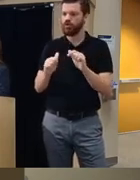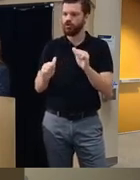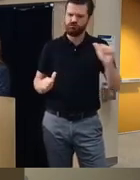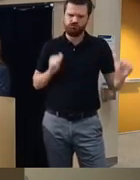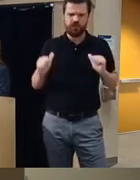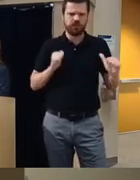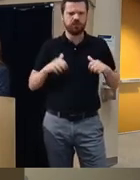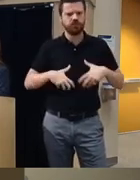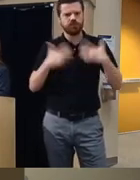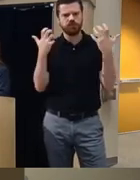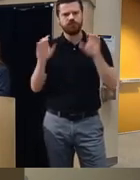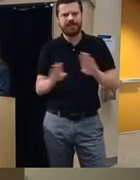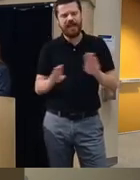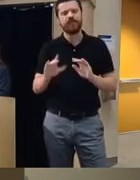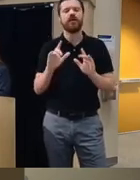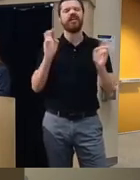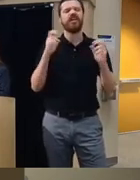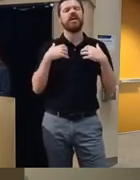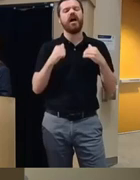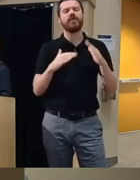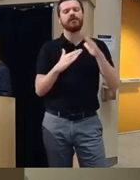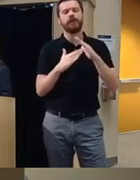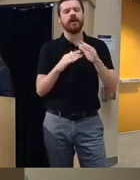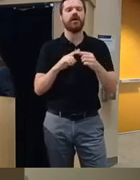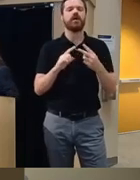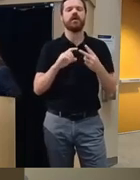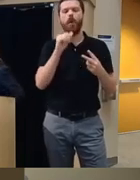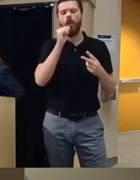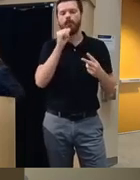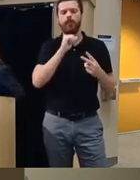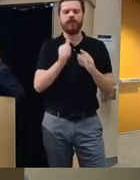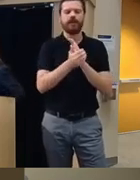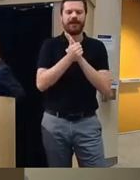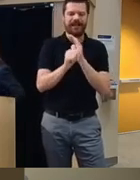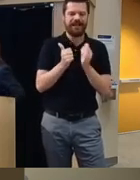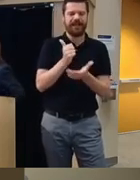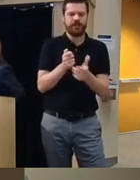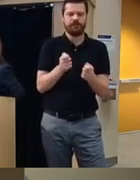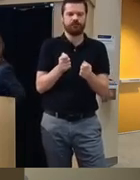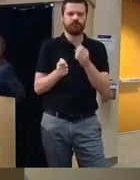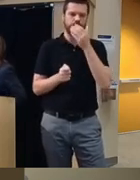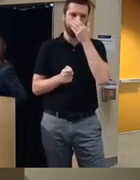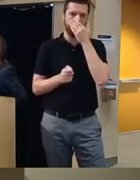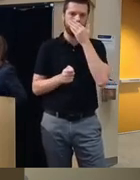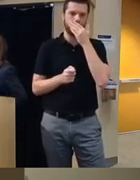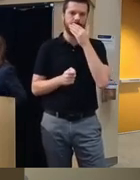that healthy timeouts and they were given scoping skills to manage that and then at the three-month